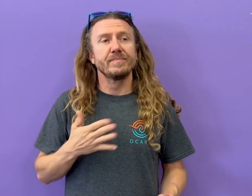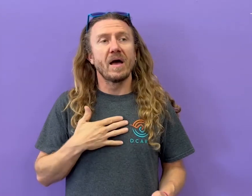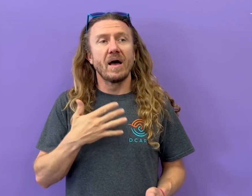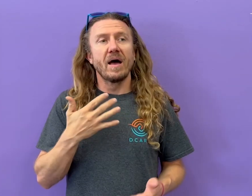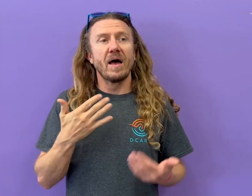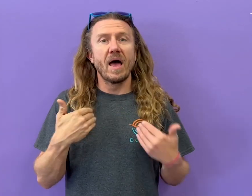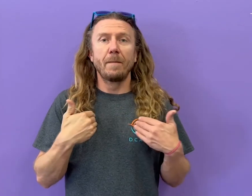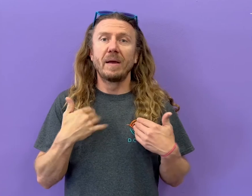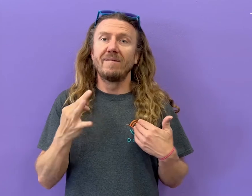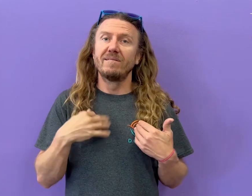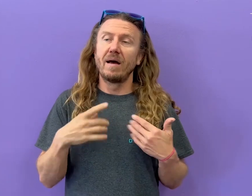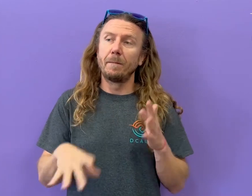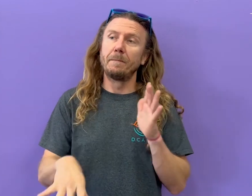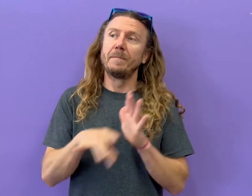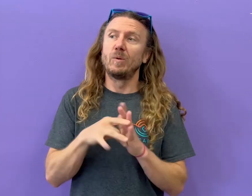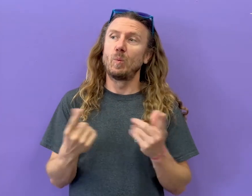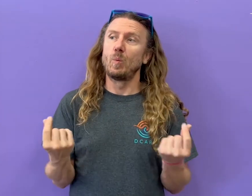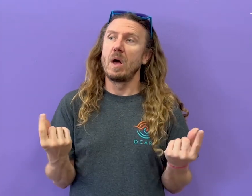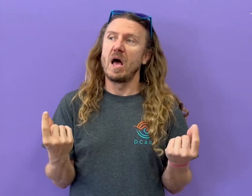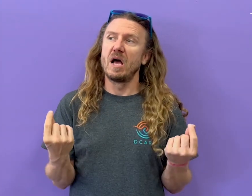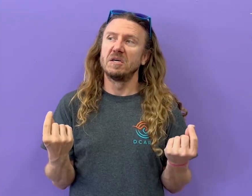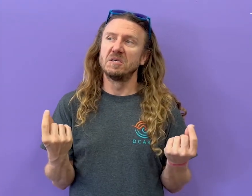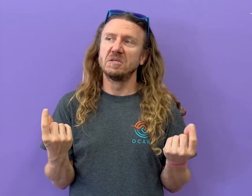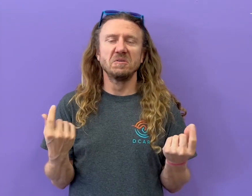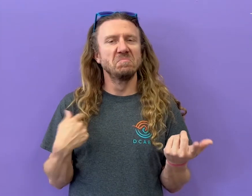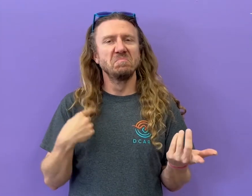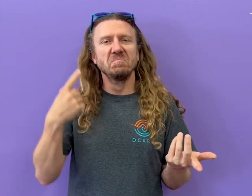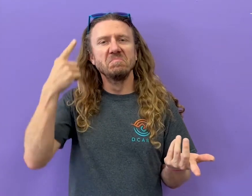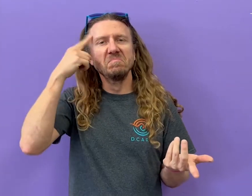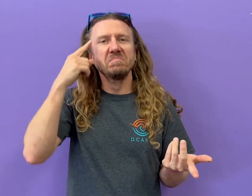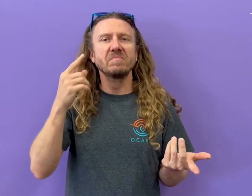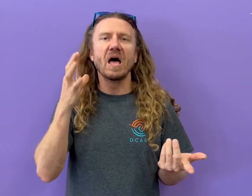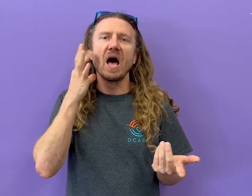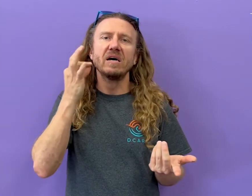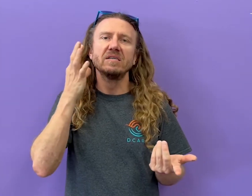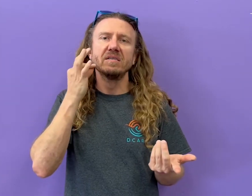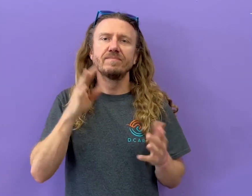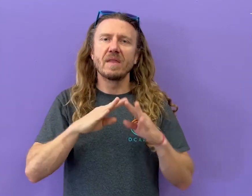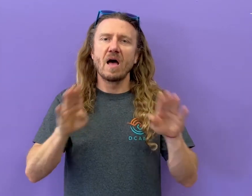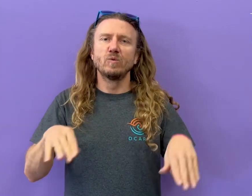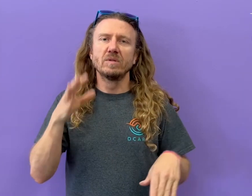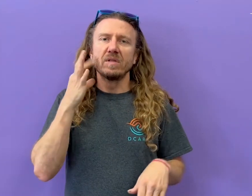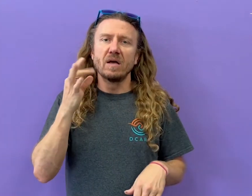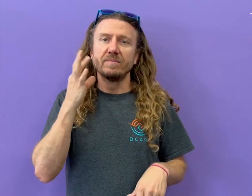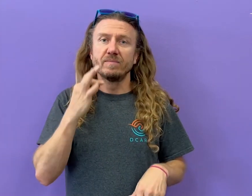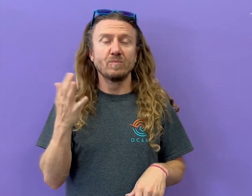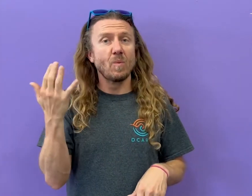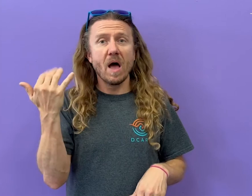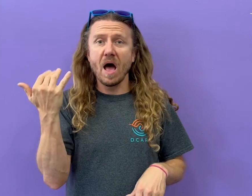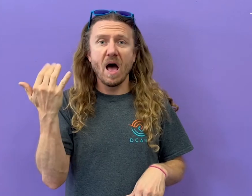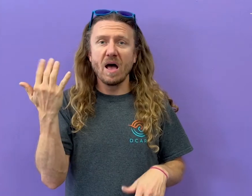What animal would I pick? I would pick a house cat. Why cat?